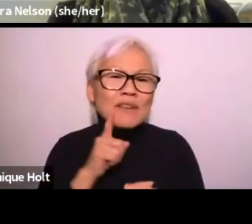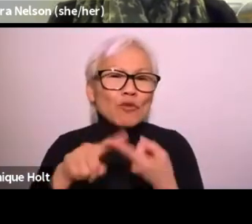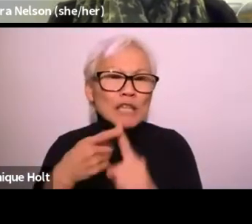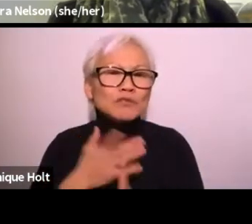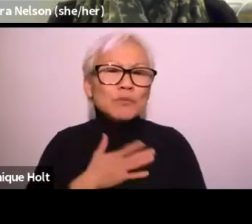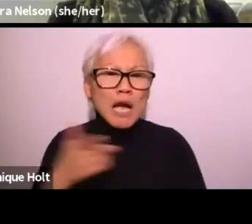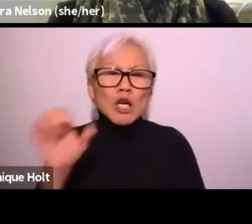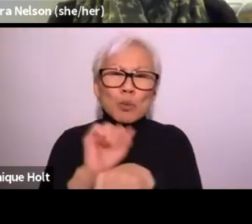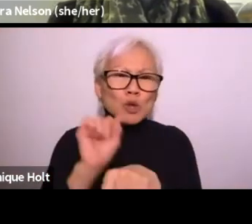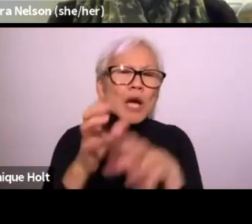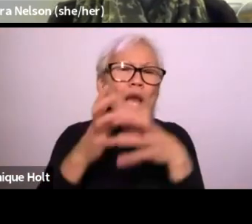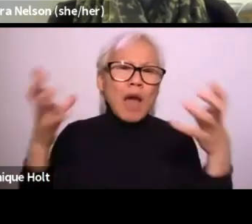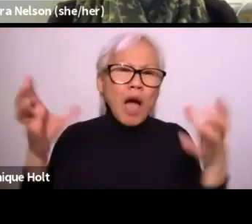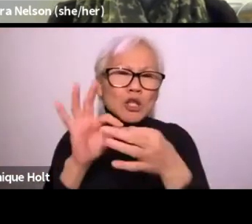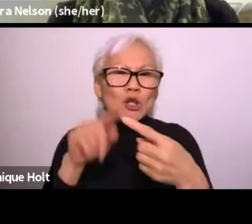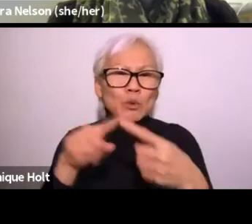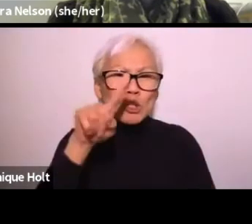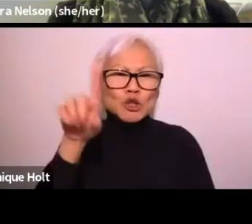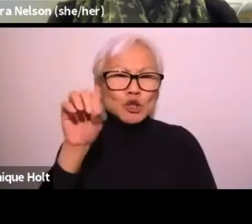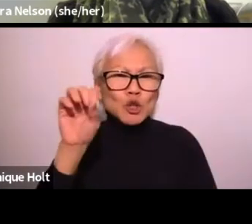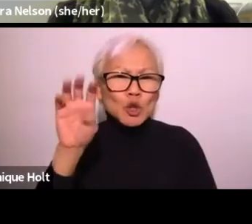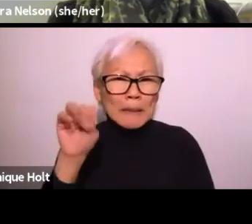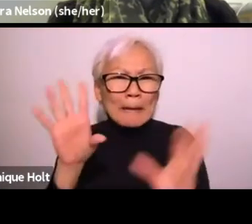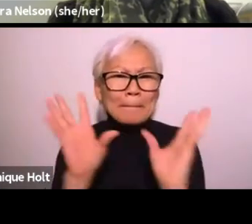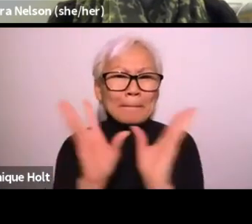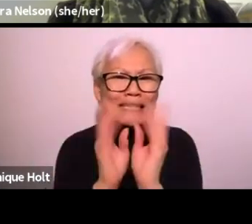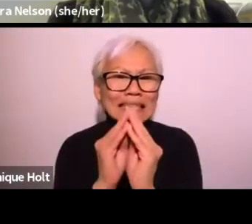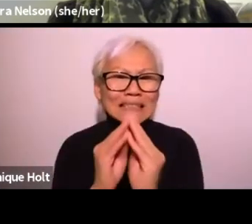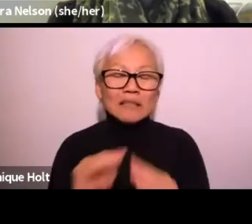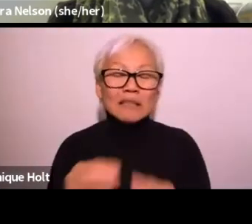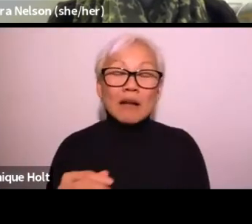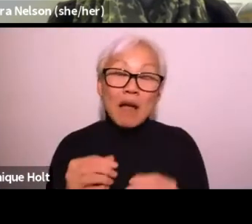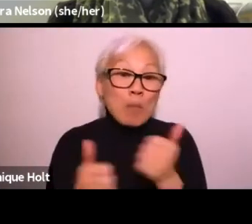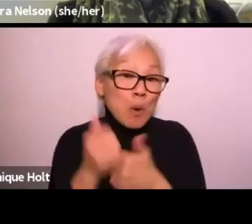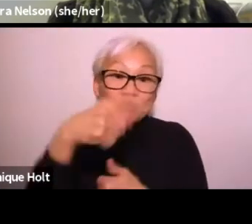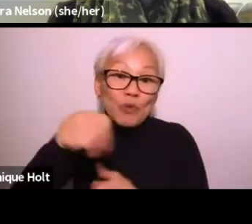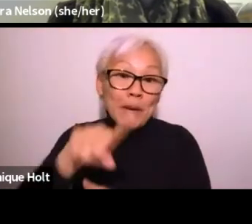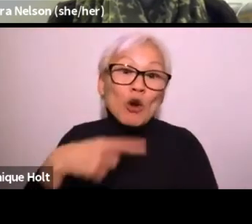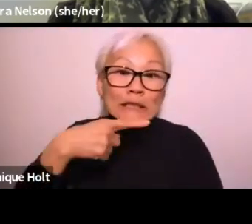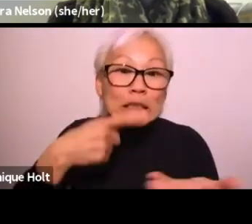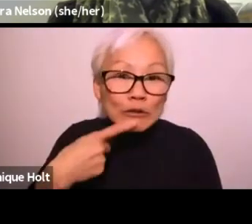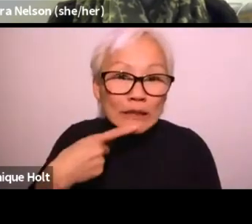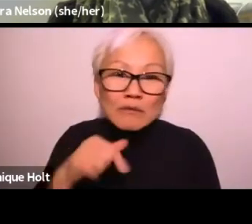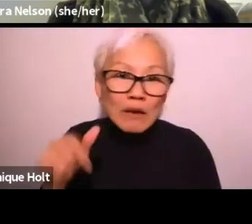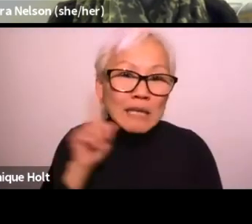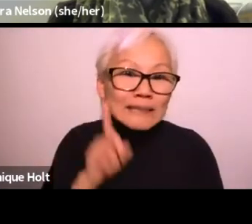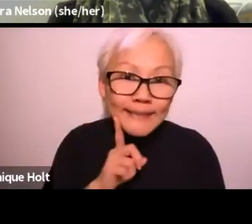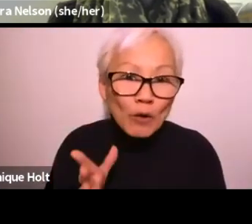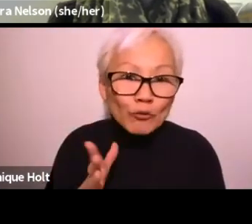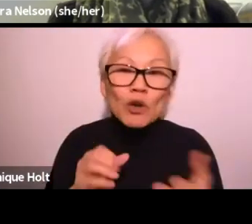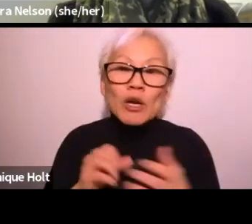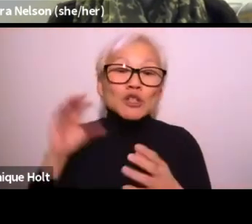I'm not familiar with it, but a deaf friend of mine who actually works a lot with Zoom and does the Zoom meetings said, obviously that person